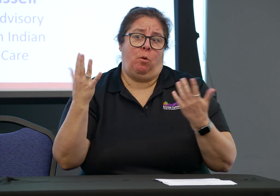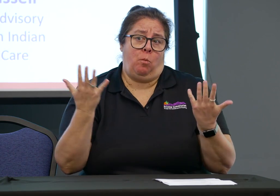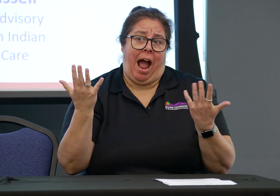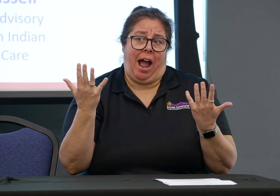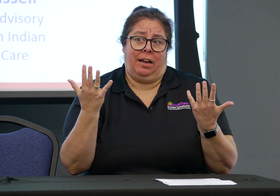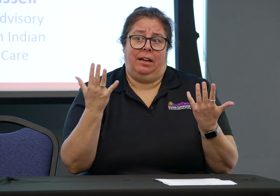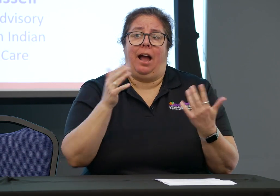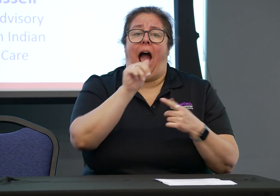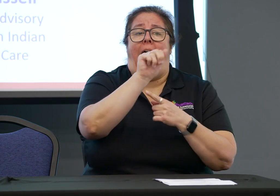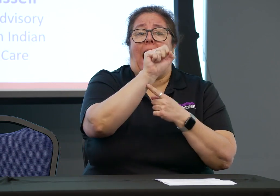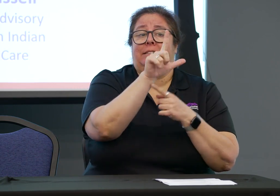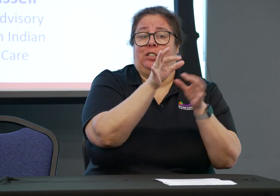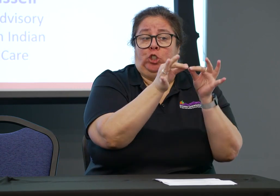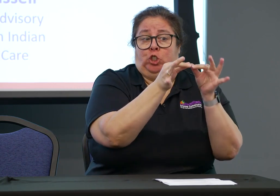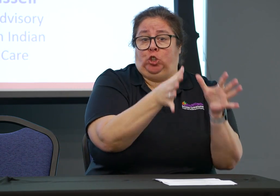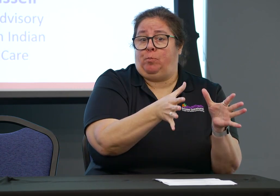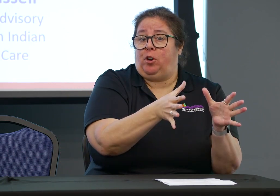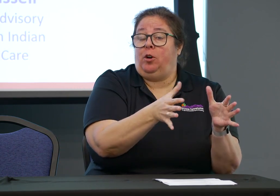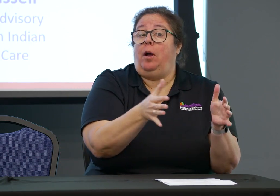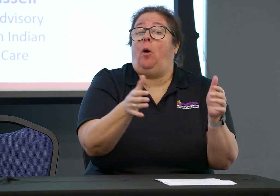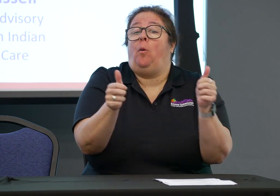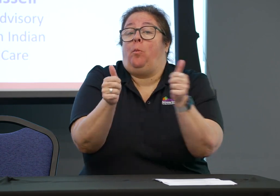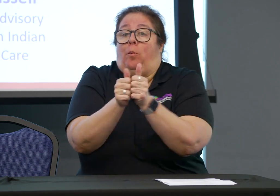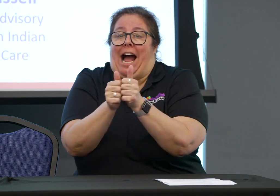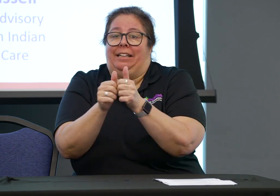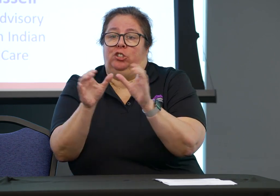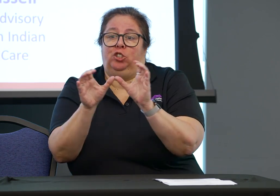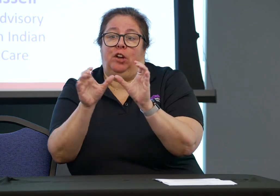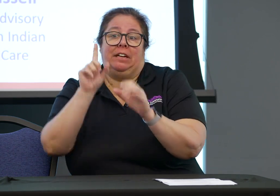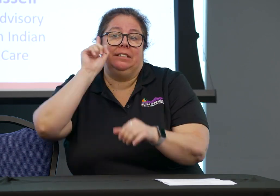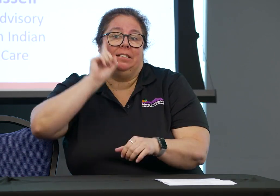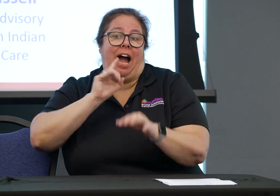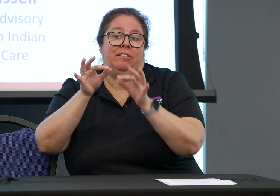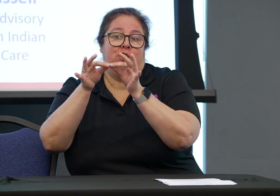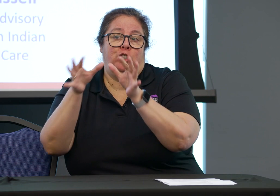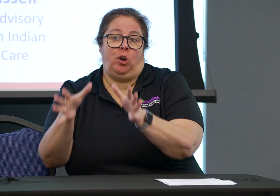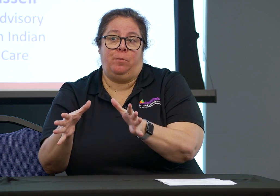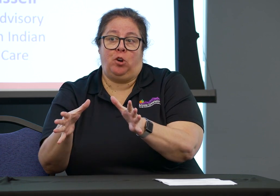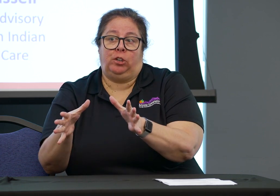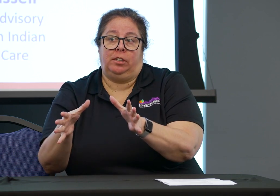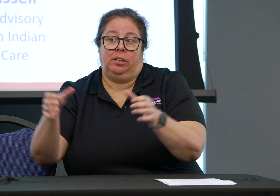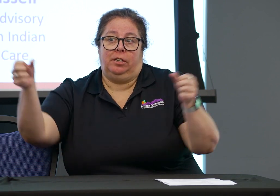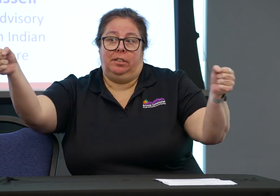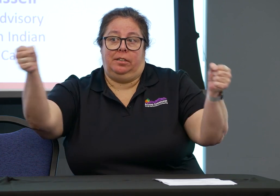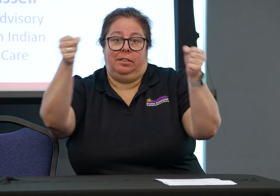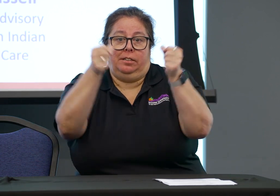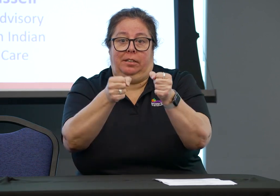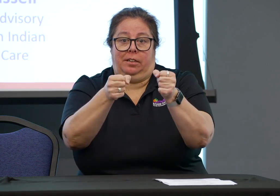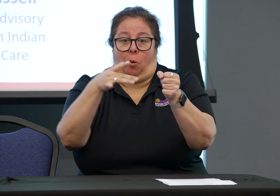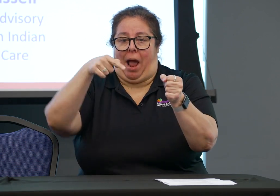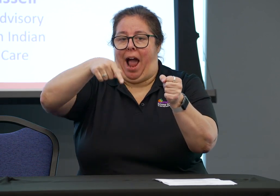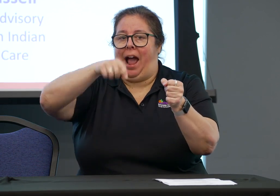So if a person uses a sign language from another country, you will probably need a team of interpreters.